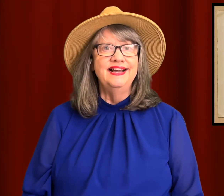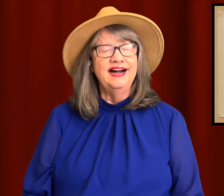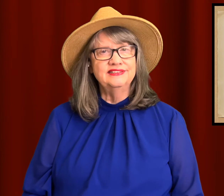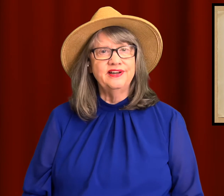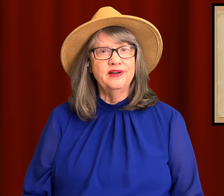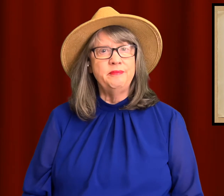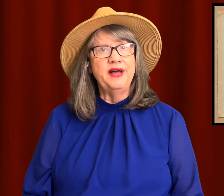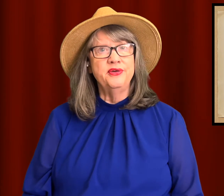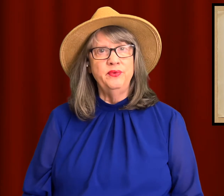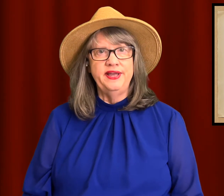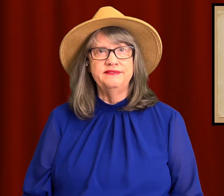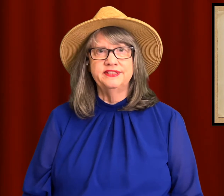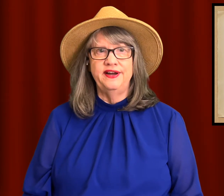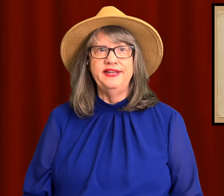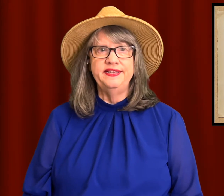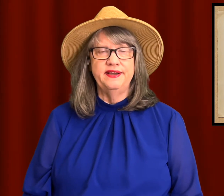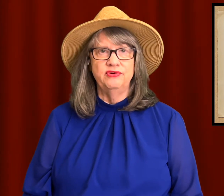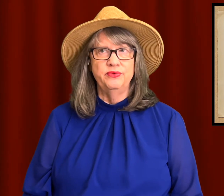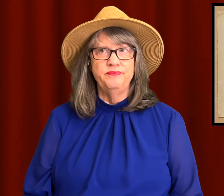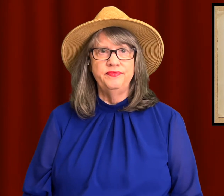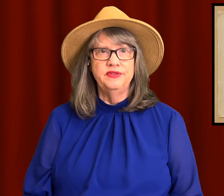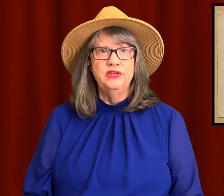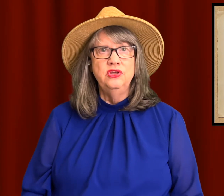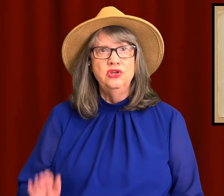I'll talk about the way of signing NEVER.